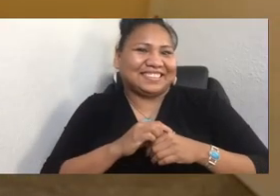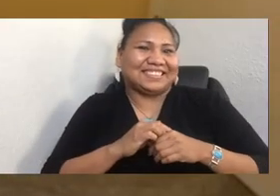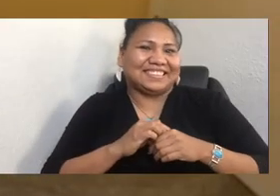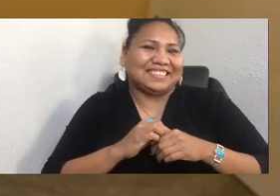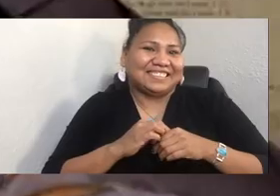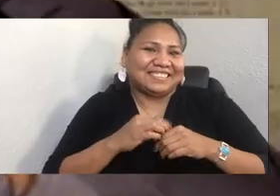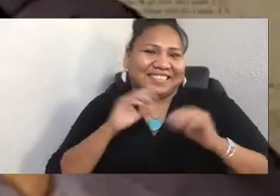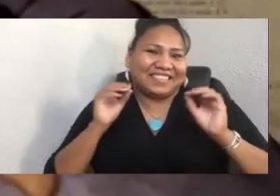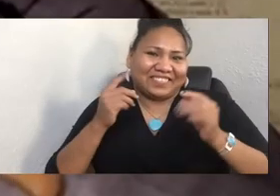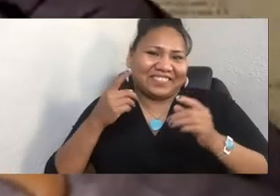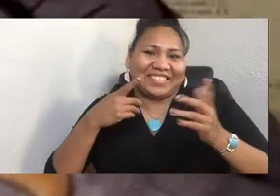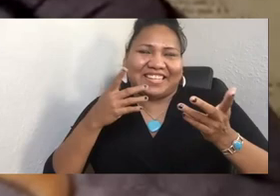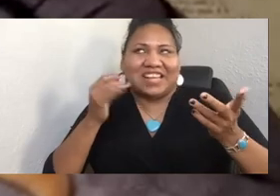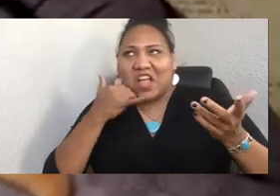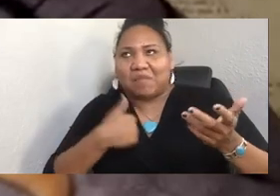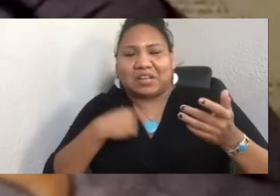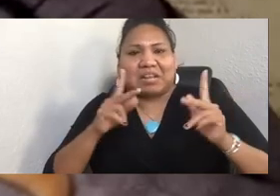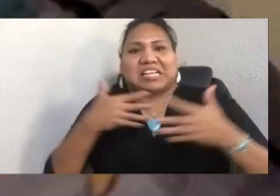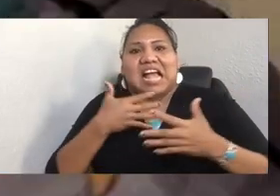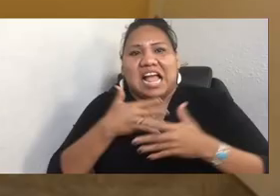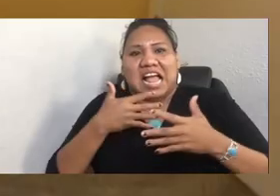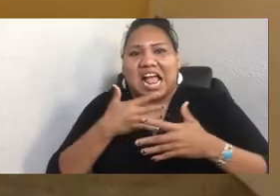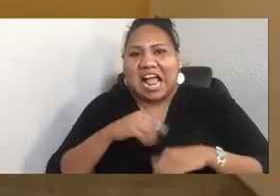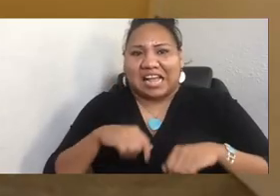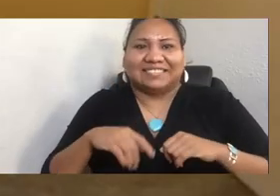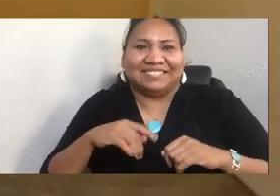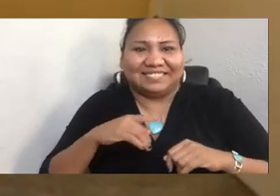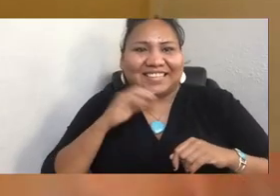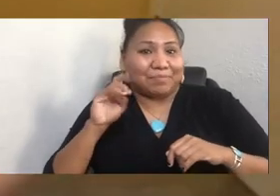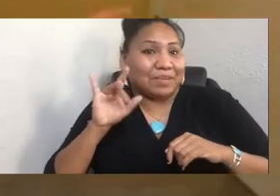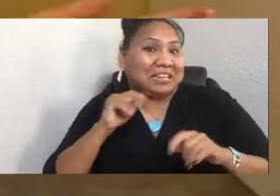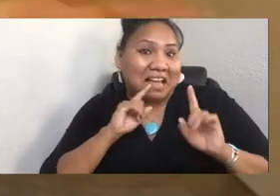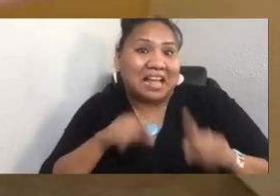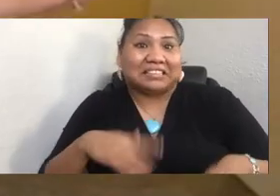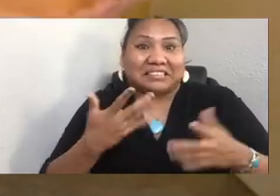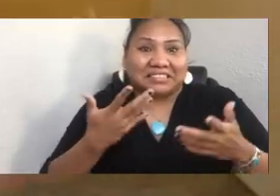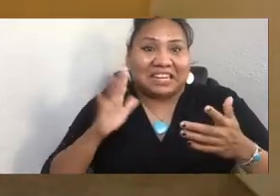Is this really Matika? People are like, wait, you answer your phone? I'm like, yeah. You can call me. I pick up.